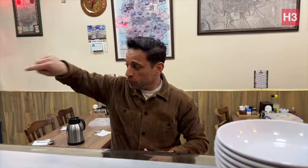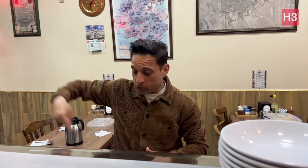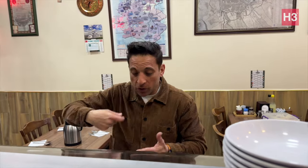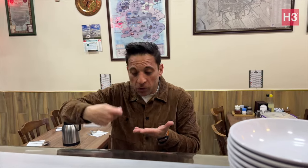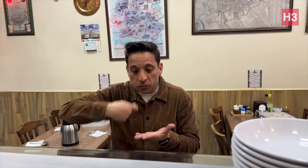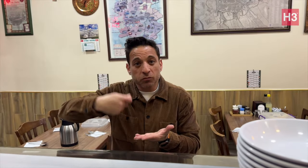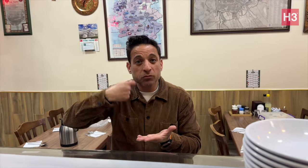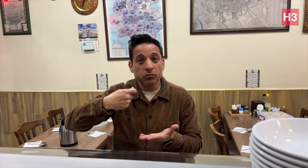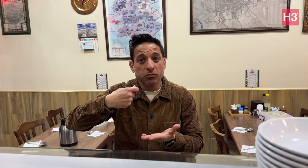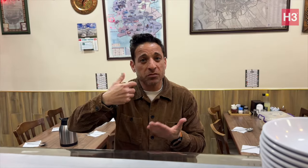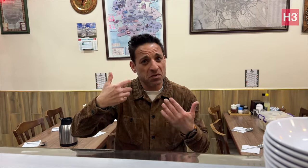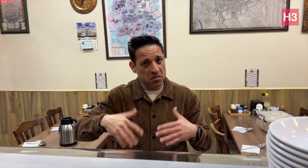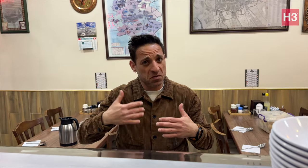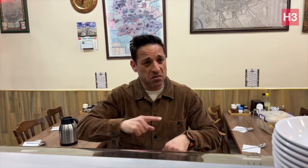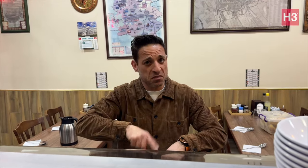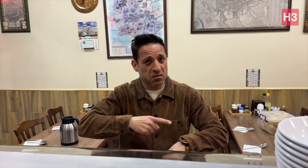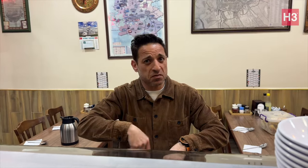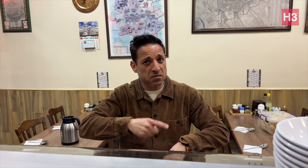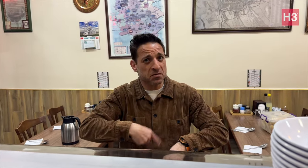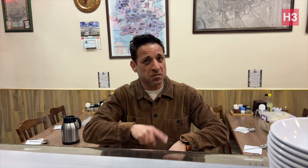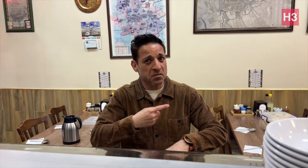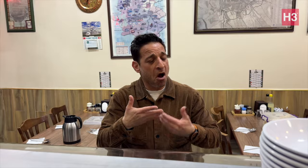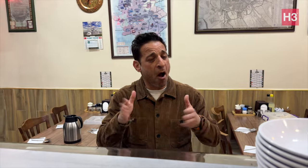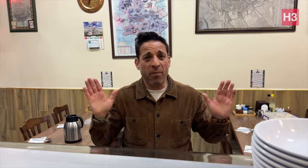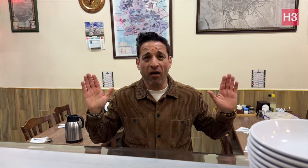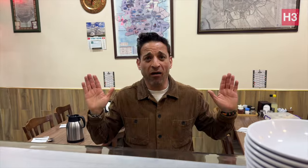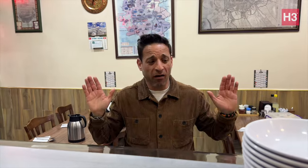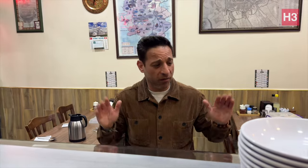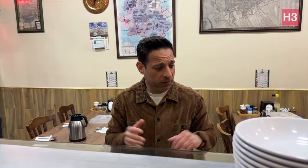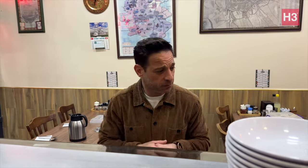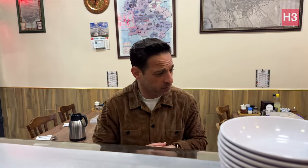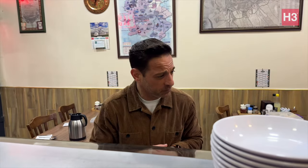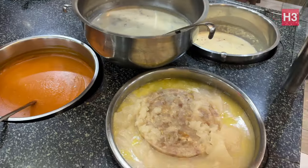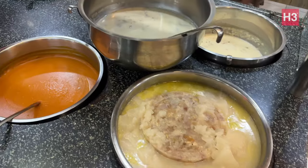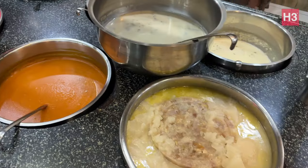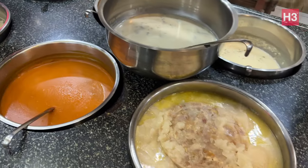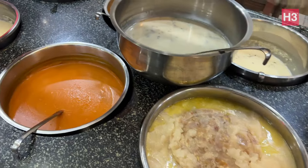and you need soup after work, you could stop by here. It opens 24 hours a day and that's amazing.